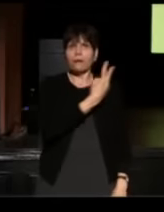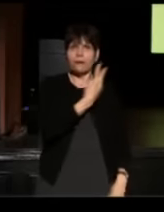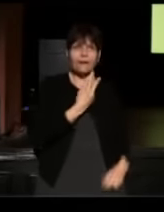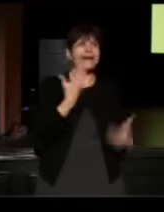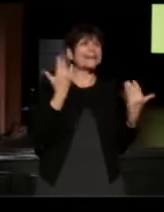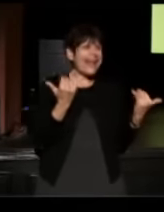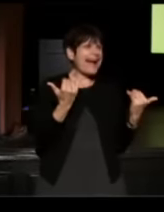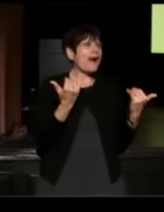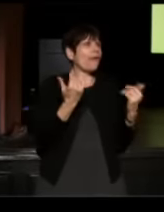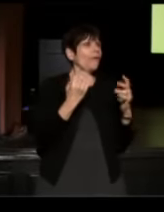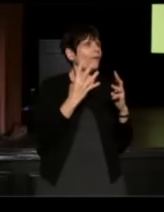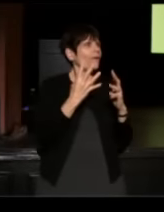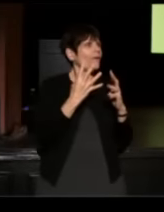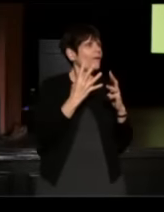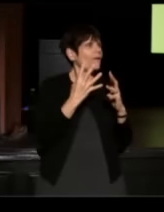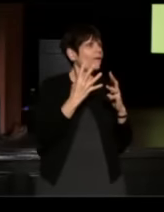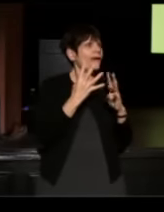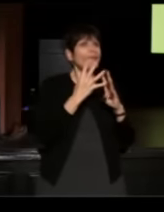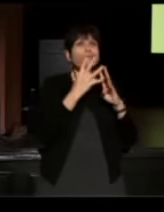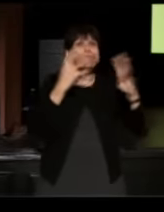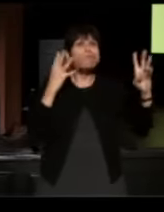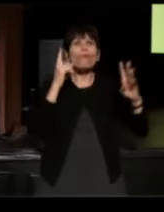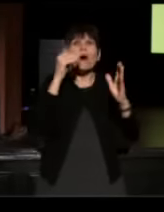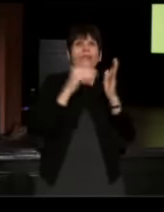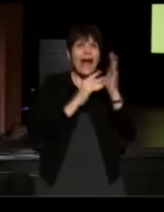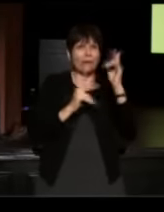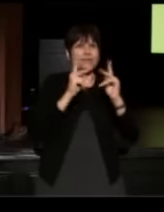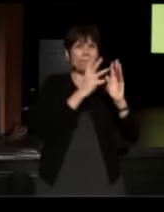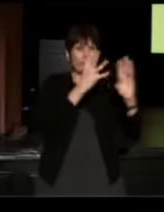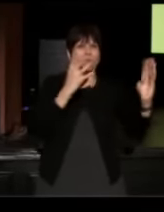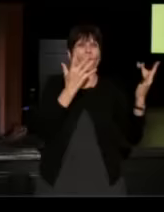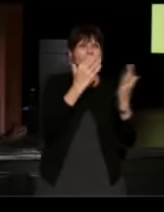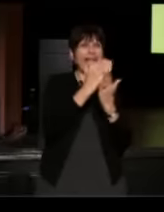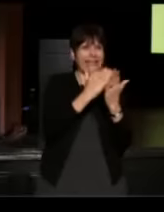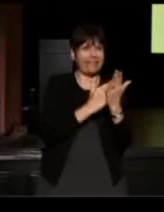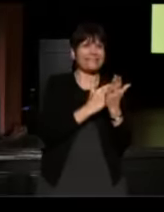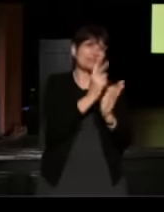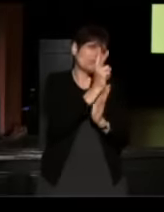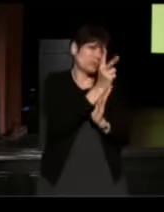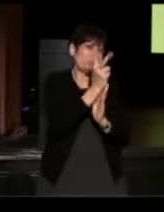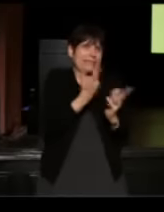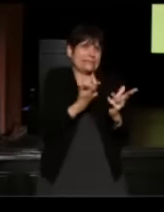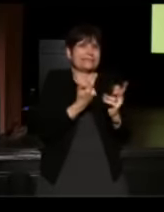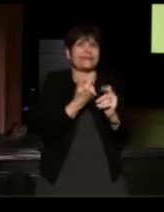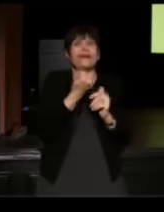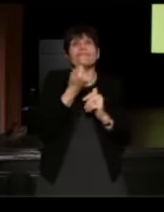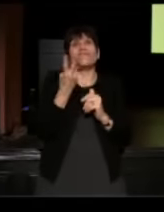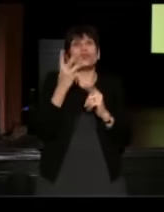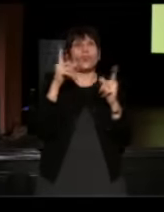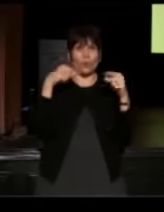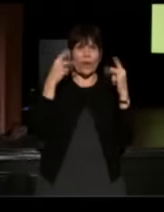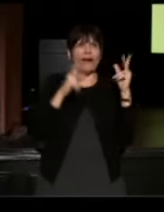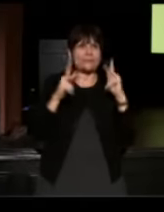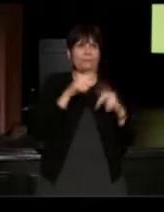Now we have, you know we'll fill up so we'll have a thousand people waiting list in two minutes but fortunately, a few kind of crazy people like Danny and Annie got it.